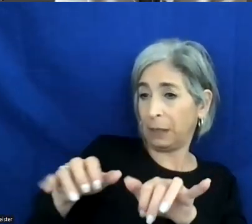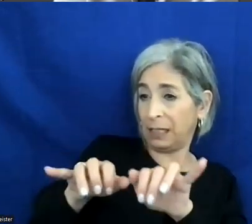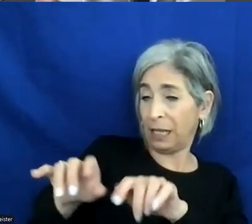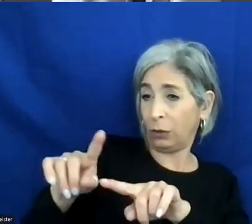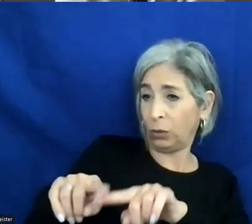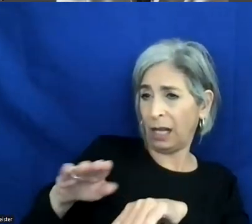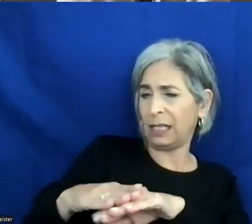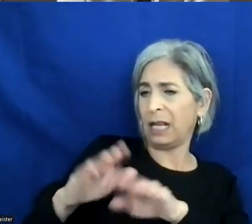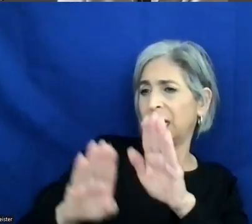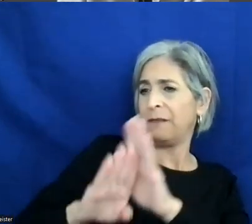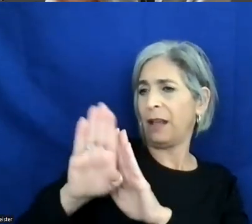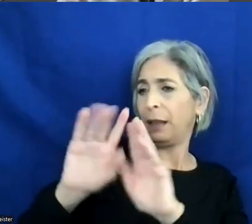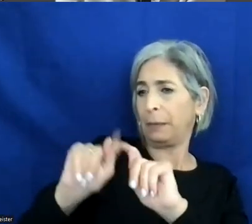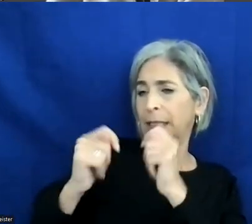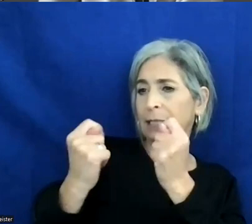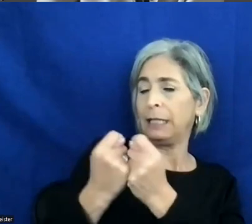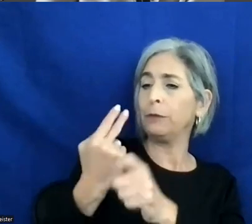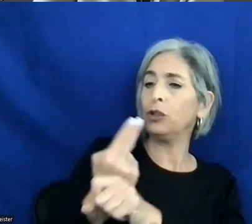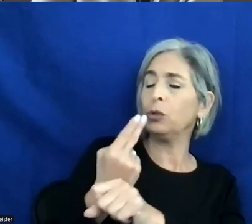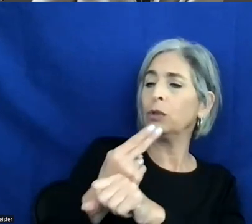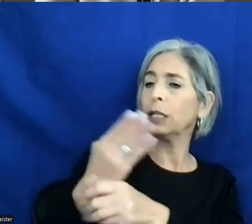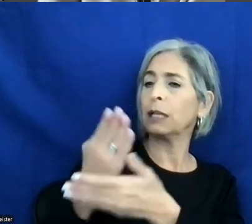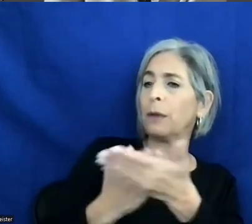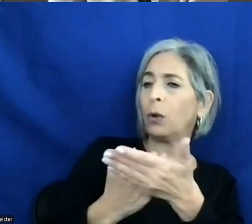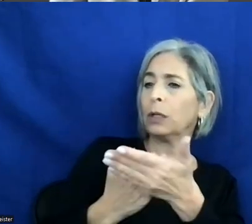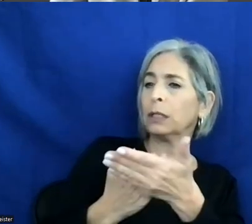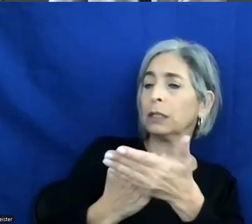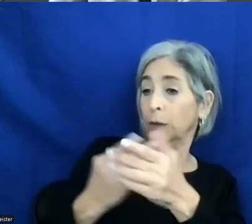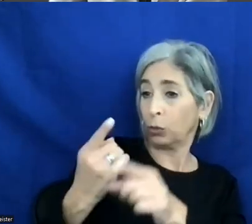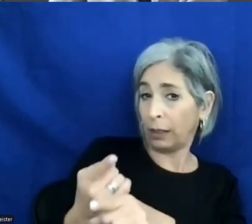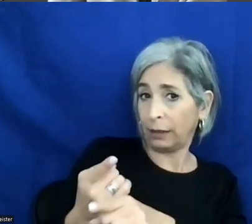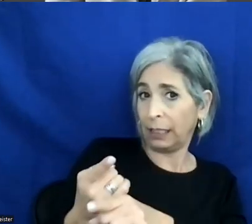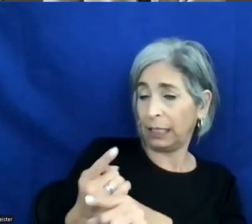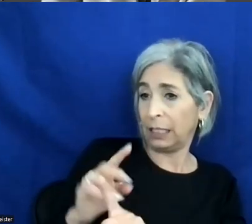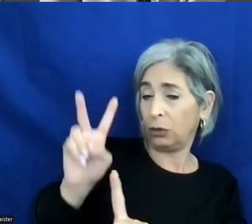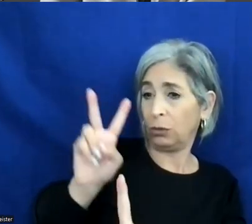on the teams using components correctly and correcting -- assigning correct roles